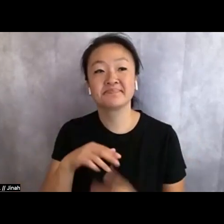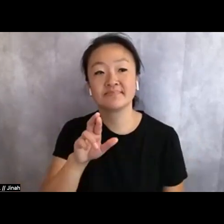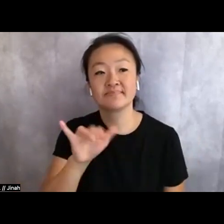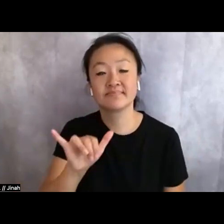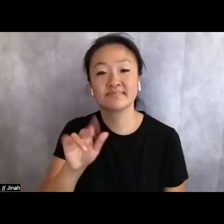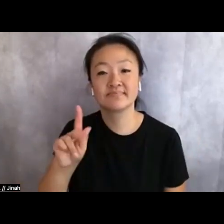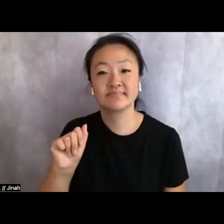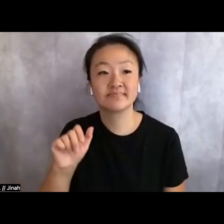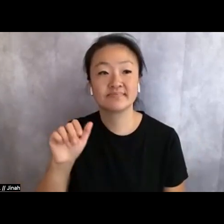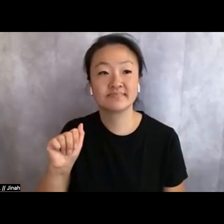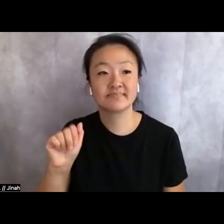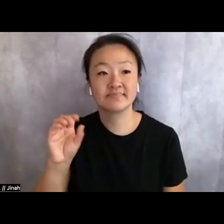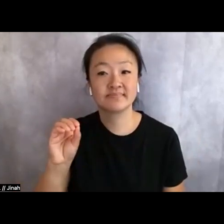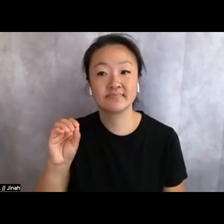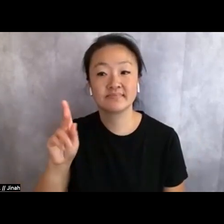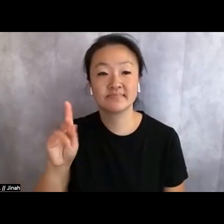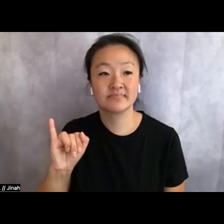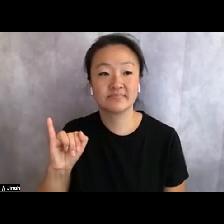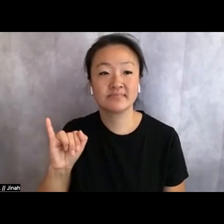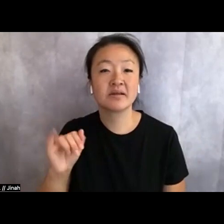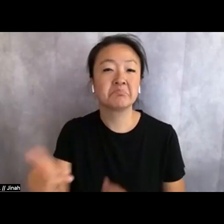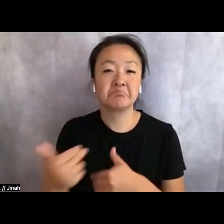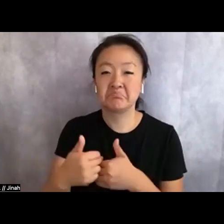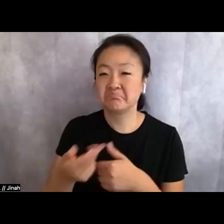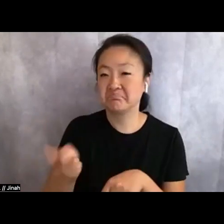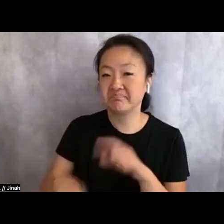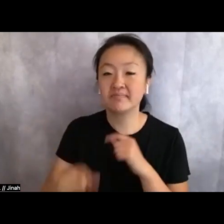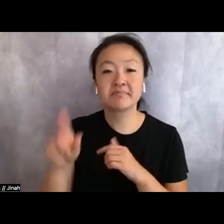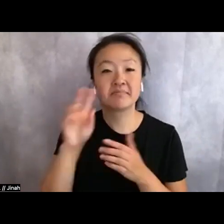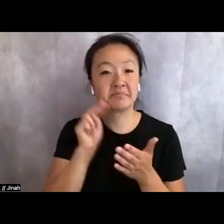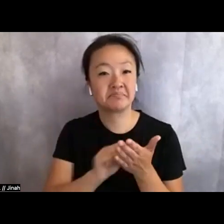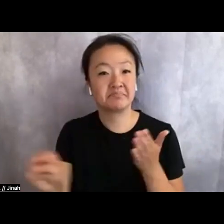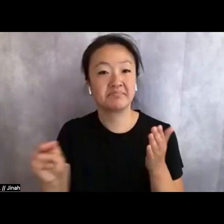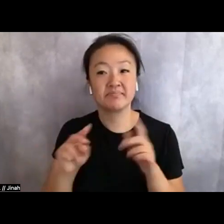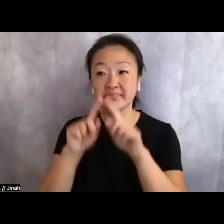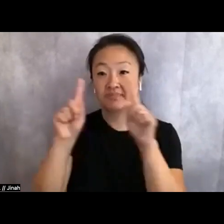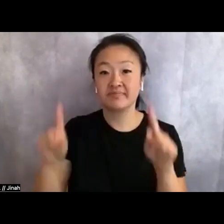also could not join us this evening, but will be reading also by pre-recorded video.